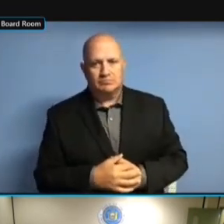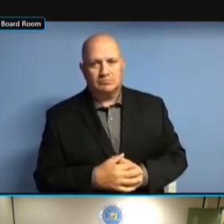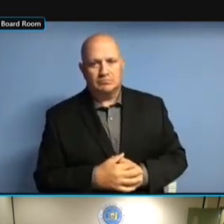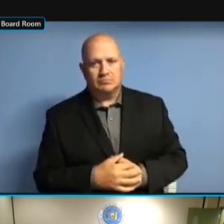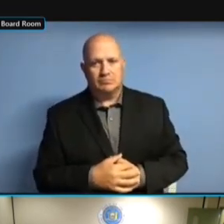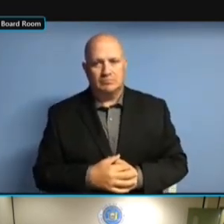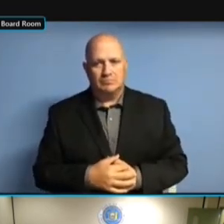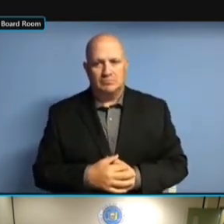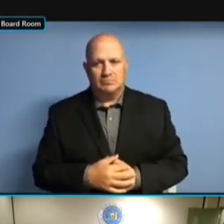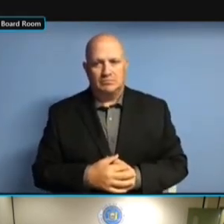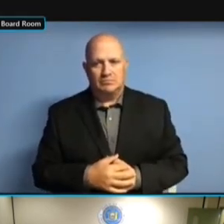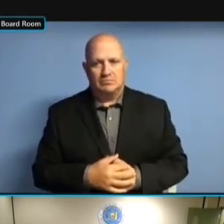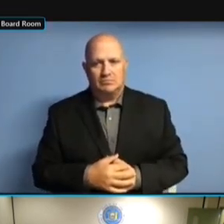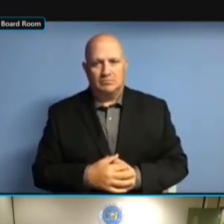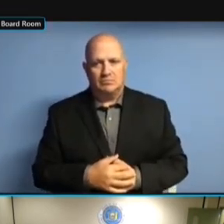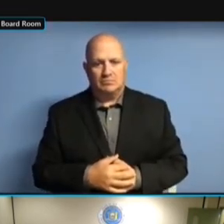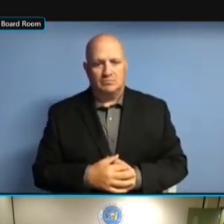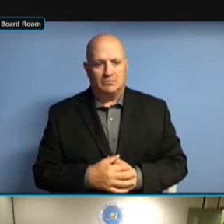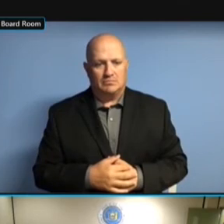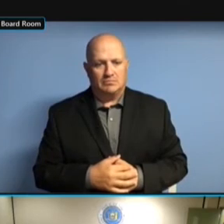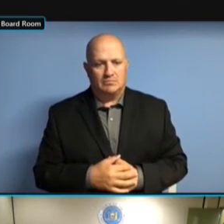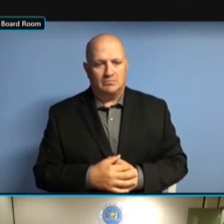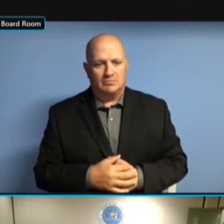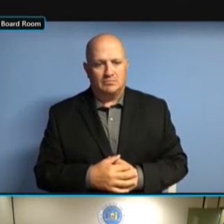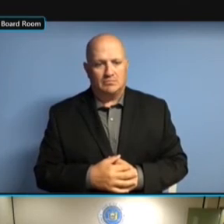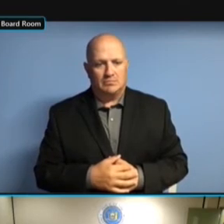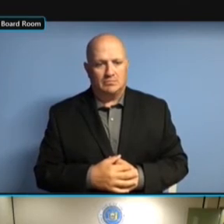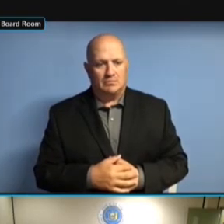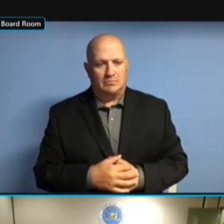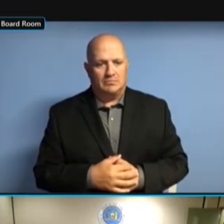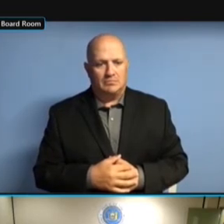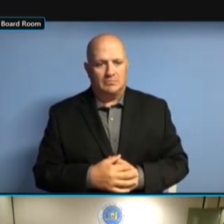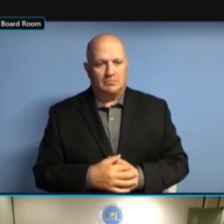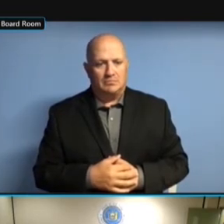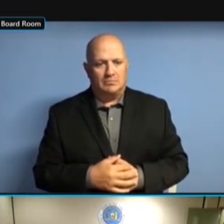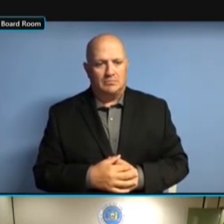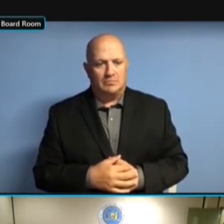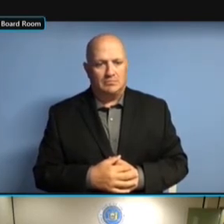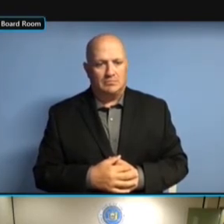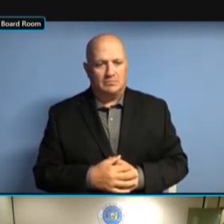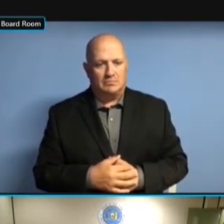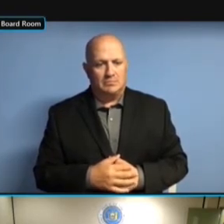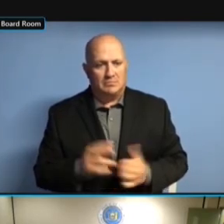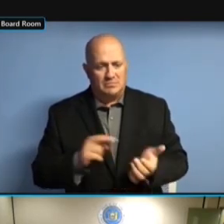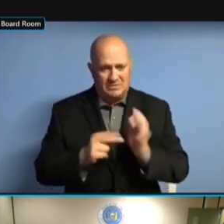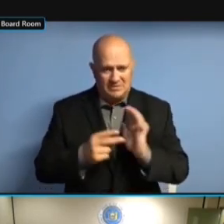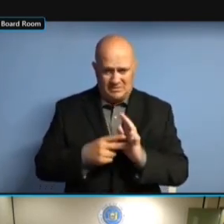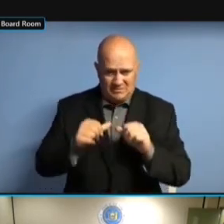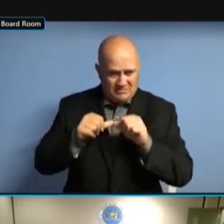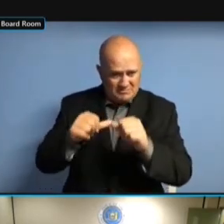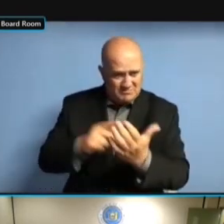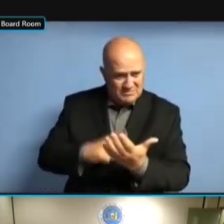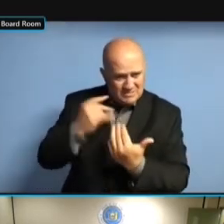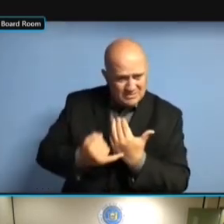CHANGE ORDERS? >> FOR CHANGE ORDERS? >> FOR PROJECT-WISE? FOR PROJECT-WISE? FOR PROJECT-WISE? >> FOR PROJECT-WISE? >> YES. YES. YES. YOU YES. YOU HIRE YES. YOU HIRE A YES. YOU HIRE A CONTRACT, YES. YOU HIRE A CONTRACT, YOU YES. YOU HIRE A CONTRACT, YOU GET YES. YOU HIRE A CONTRACT, YOU GET A YOU HIRE A CONTRACT, YOU GET A YOU HIRE A CONTRACT, YOU GET A CONTRACTOR YOU HIRE A CONTRACT, YOU GET A CONTRACTOR IN, YOU HIRE A CONTRACT, YOU GET A CONTRACTOR IN, YOU YOU HIRE A CONTRACT, YOU GET A CONTRACTOR IN, YOU HIRE YOU HIRE A CONTRACT, YOU GET A CONTRACTOR IN, YOU HIRE THEM YOU HIRE A CONTRACT, YOU GET A CONTRACTOR IN, YOU HIRE THEM FOR CONTRACTOR IN, YOU HIRE THEM FOR CONTRACTOR IN, YOU HIRE THEM FOR THIS, CONTRACTOR IN, YOU HIRE THEM FOR THIS, THIS,